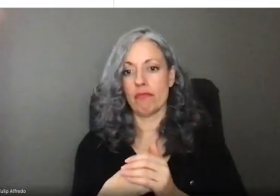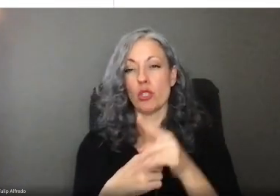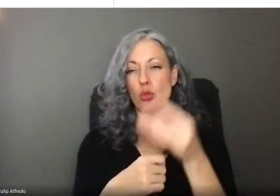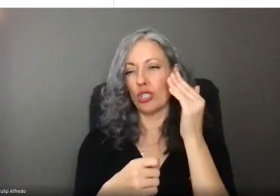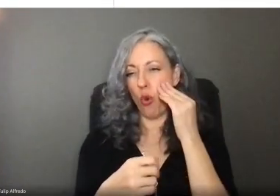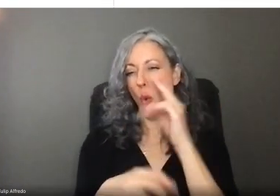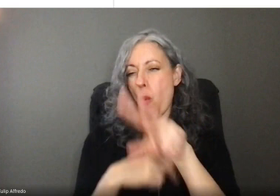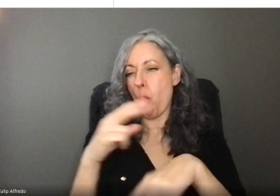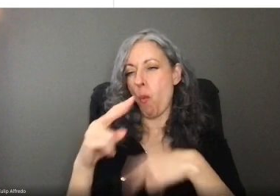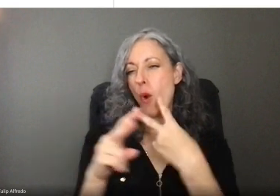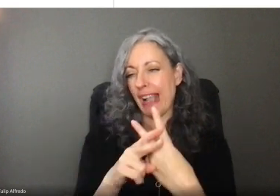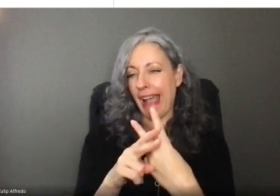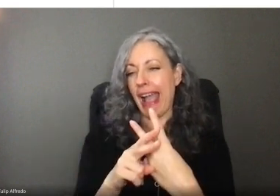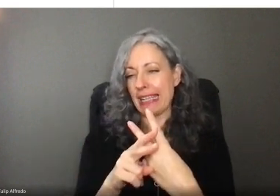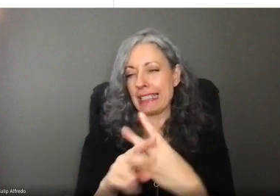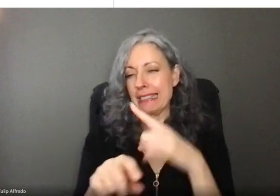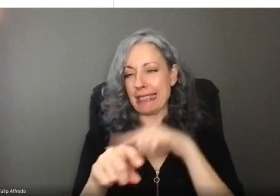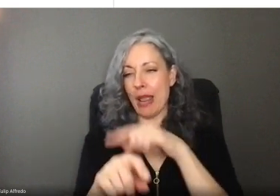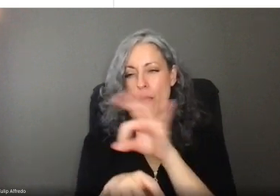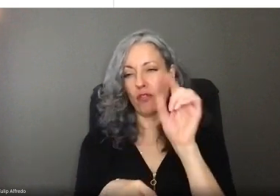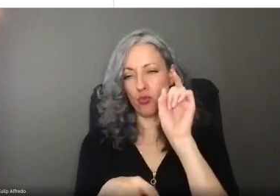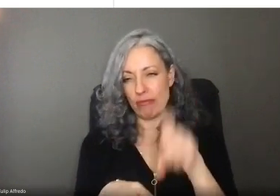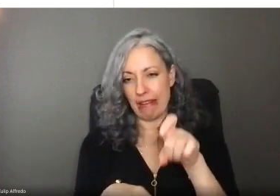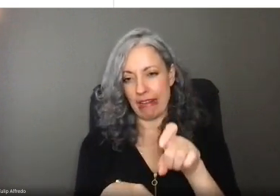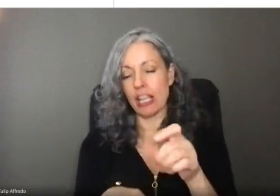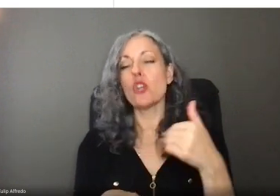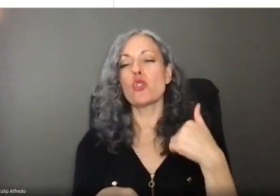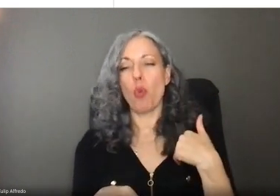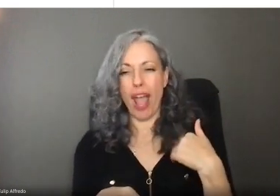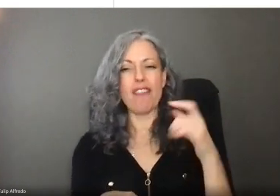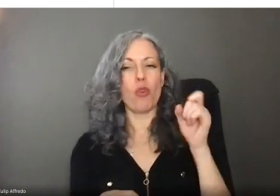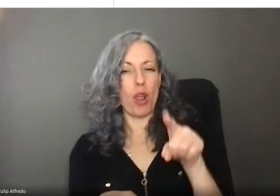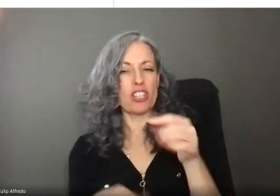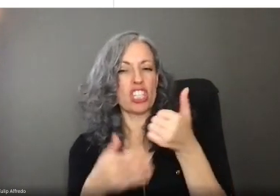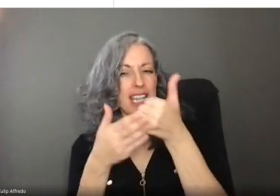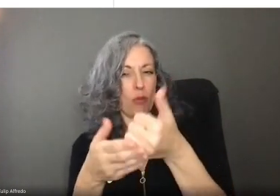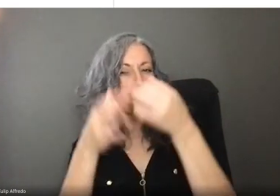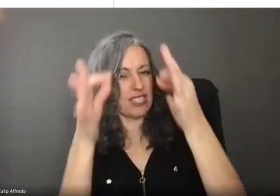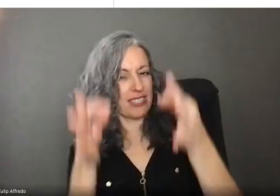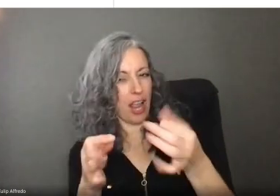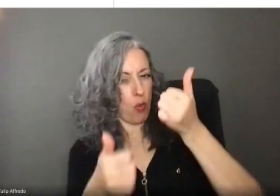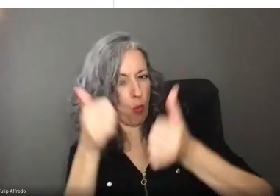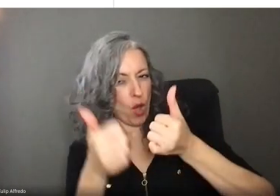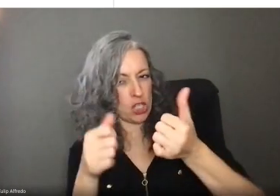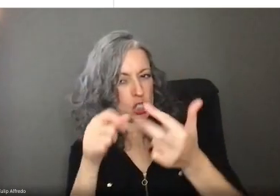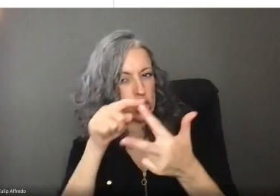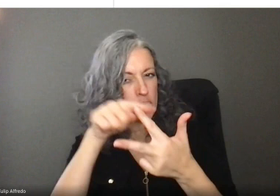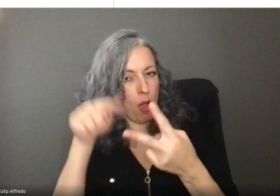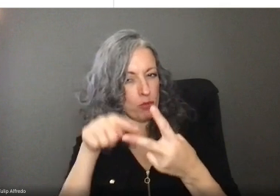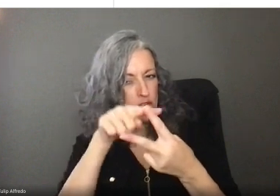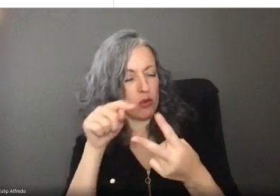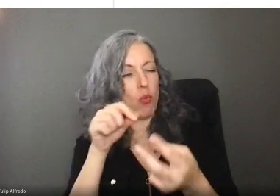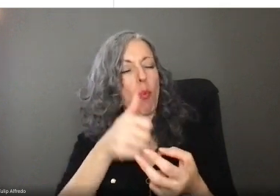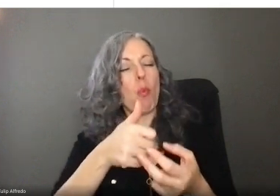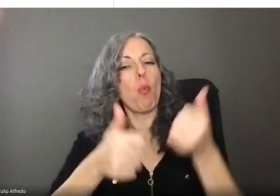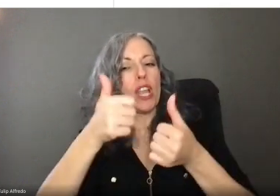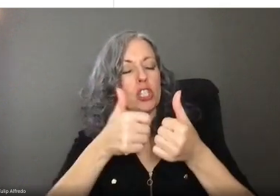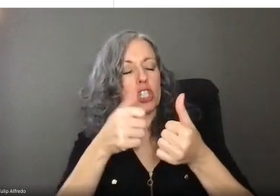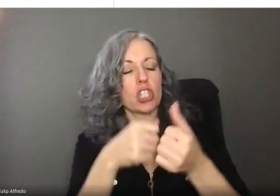You will need to know what type of leave you're applying for, and Frances Online will ask you a few questions to help you decide. You will also need to know if your requested leave is consecutive